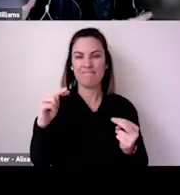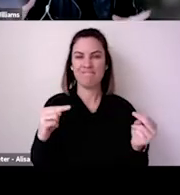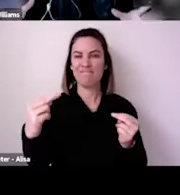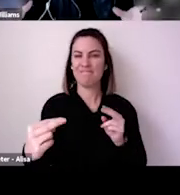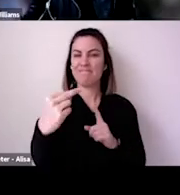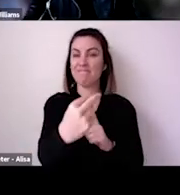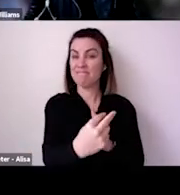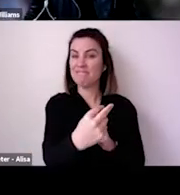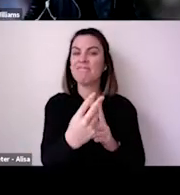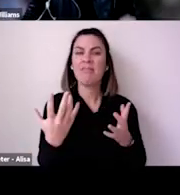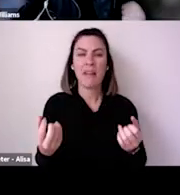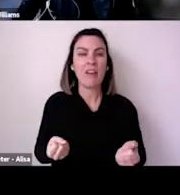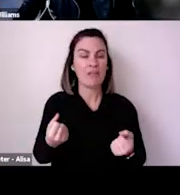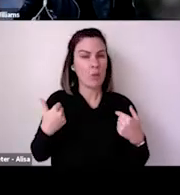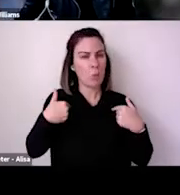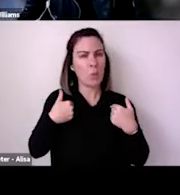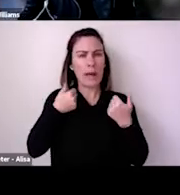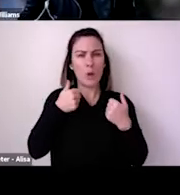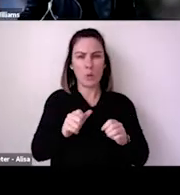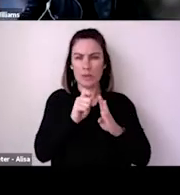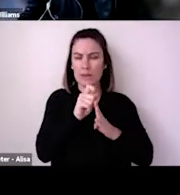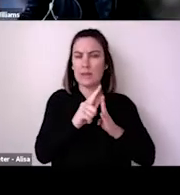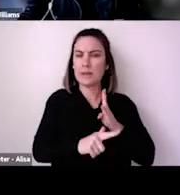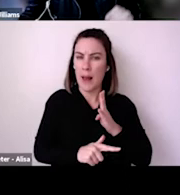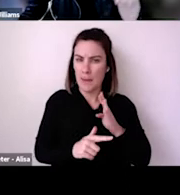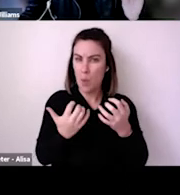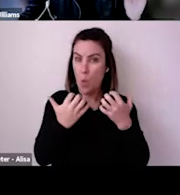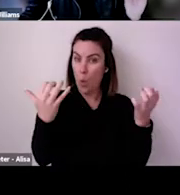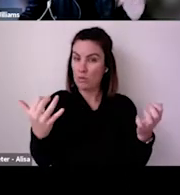However, in Australia recent attendance is still higher than the US, so more Australian